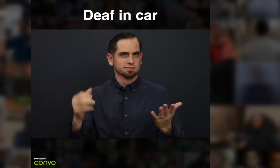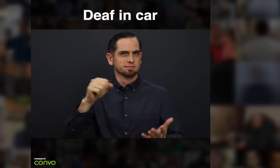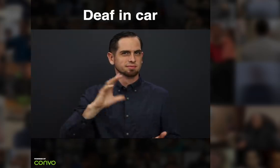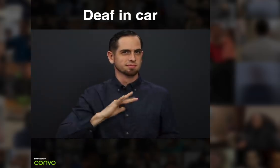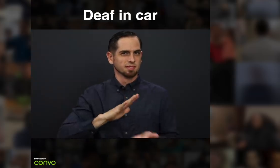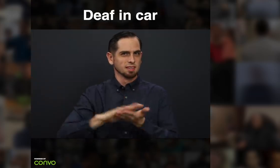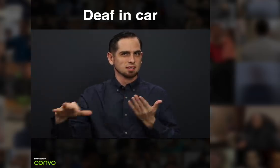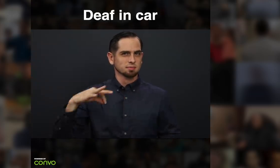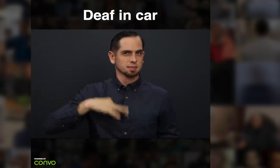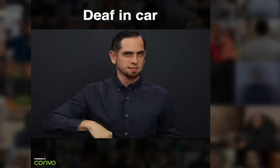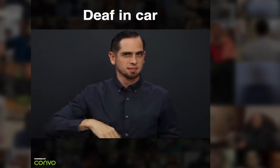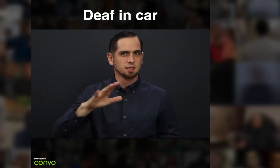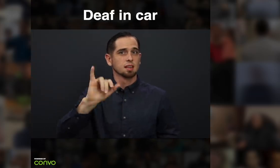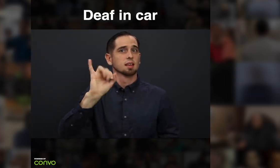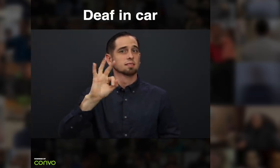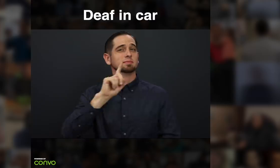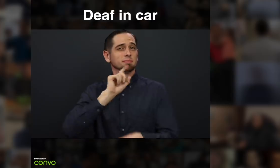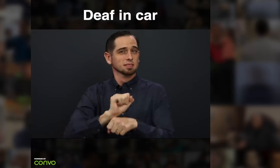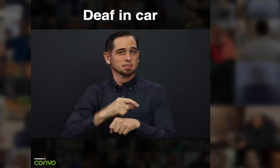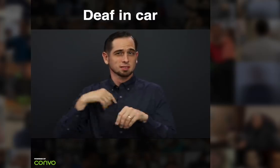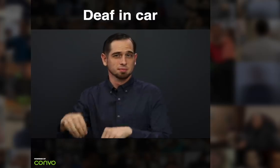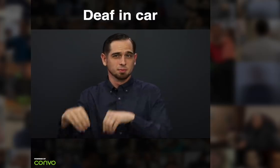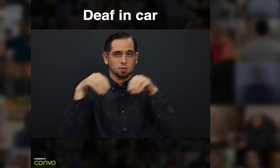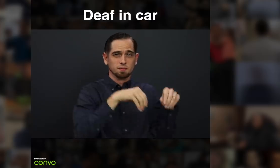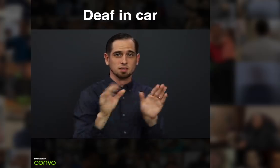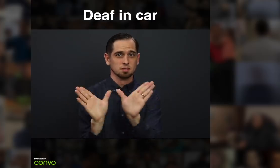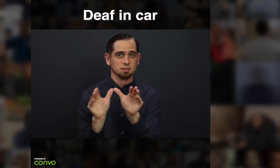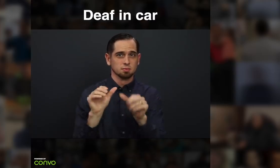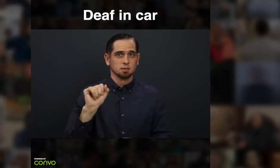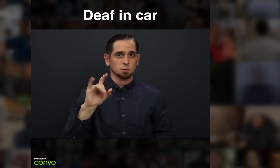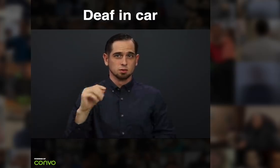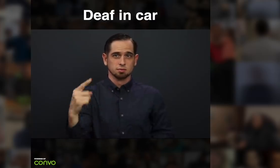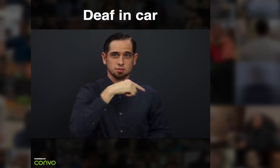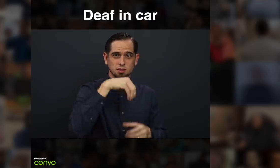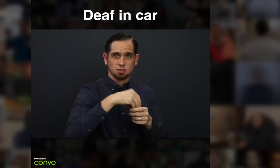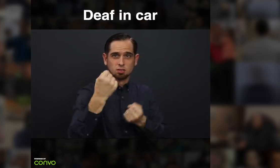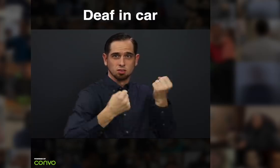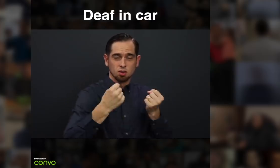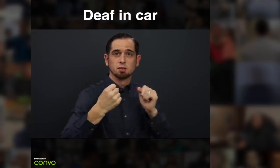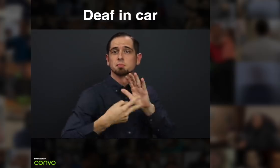Nice benefit. If I do move "The Daily Moth" studio in a car,